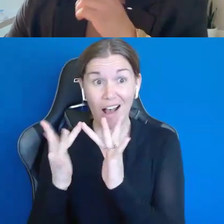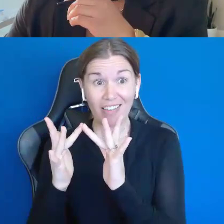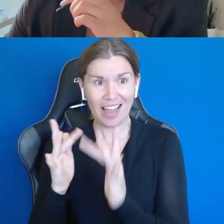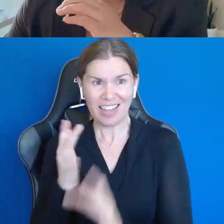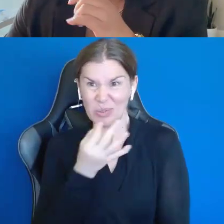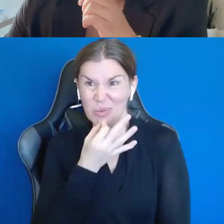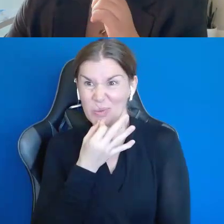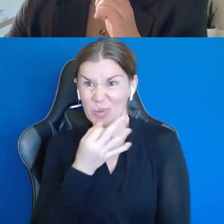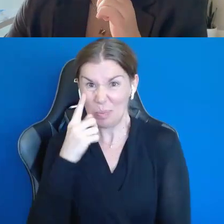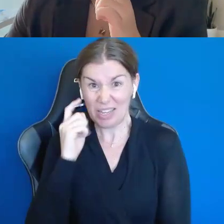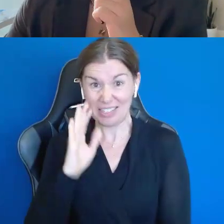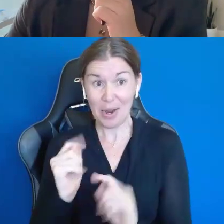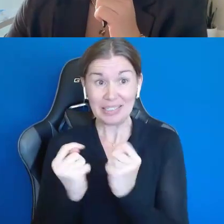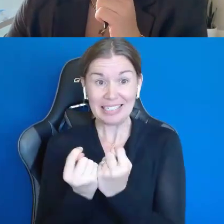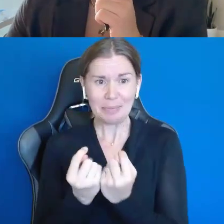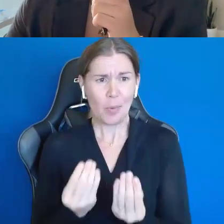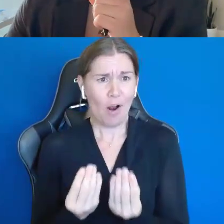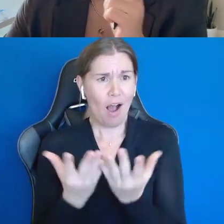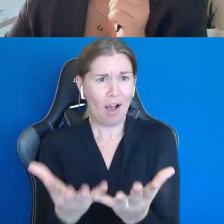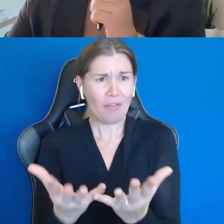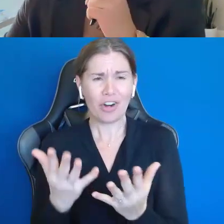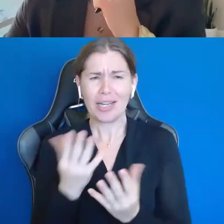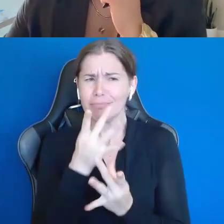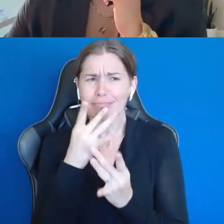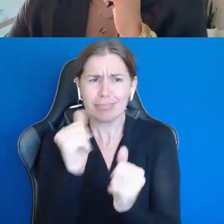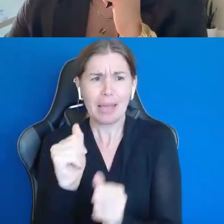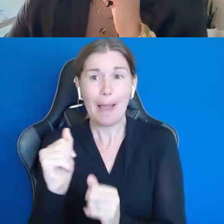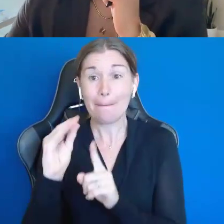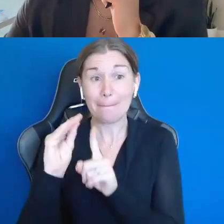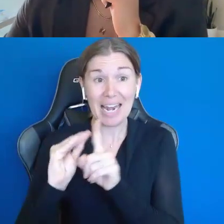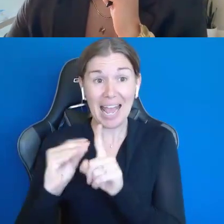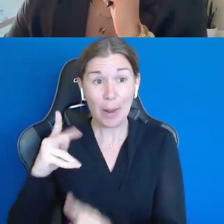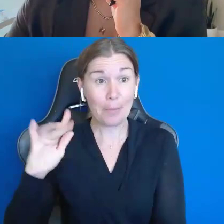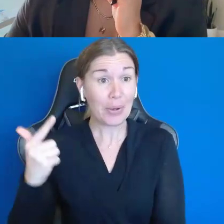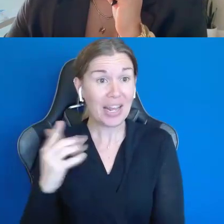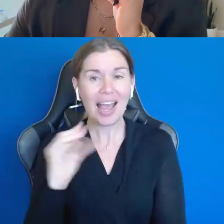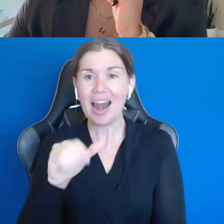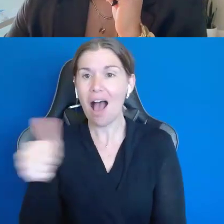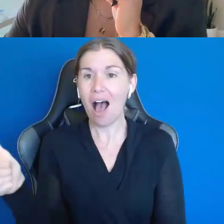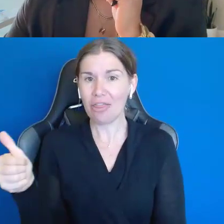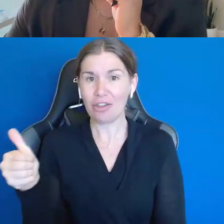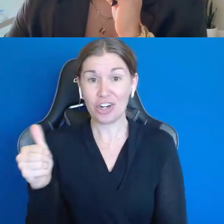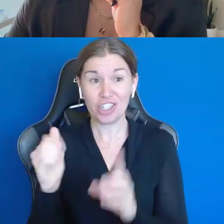We are offering decadent banana pudding and other desserts. We also have a skinny version of it.